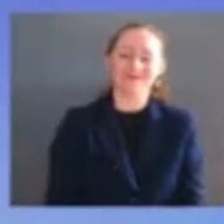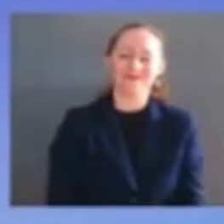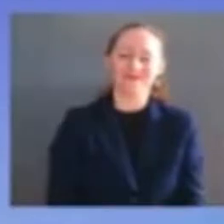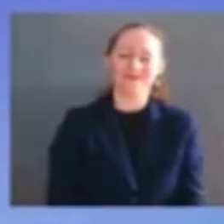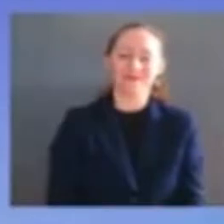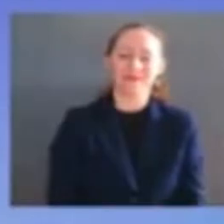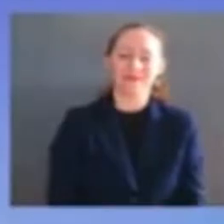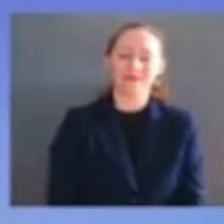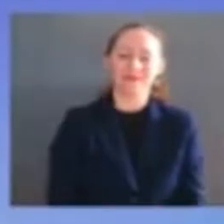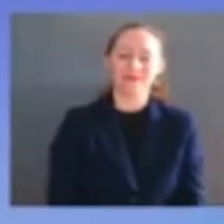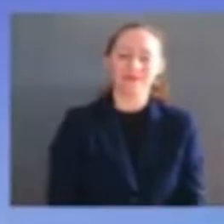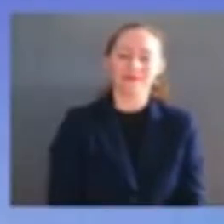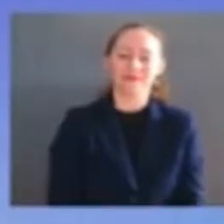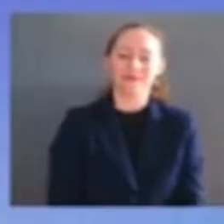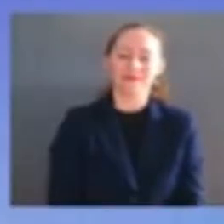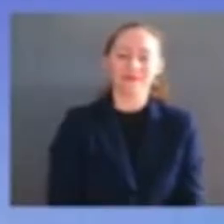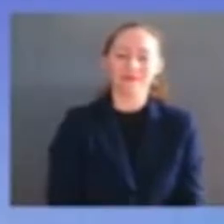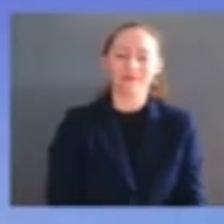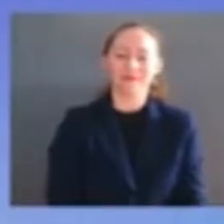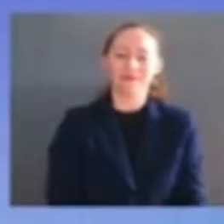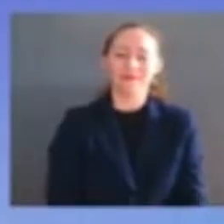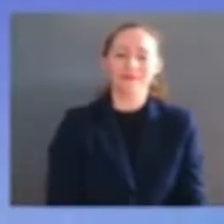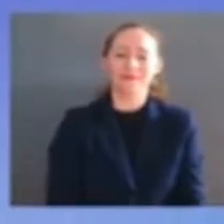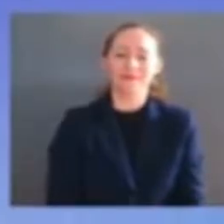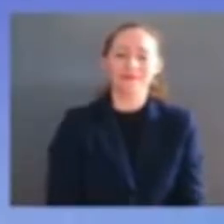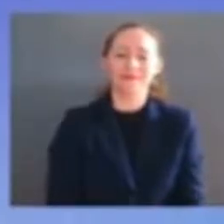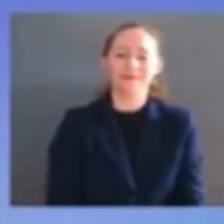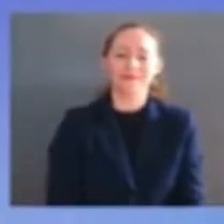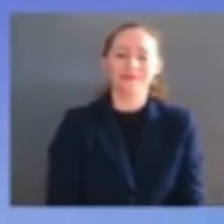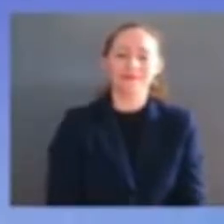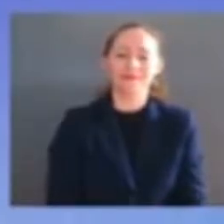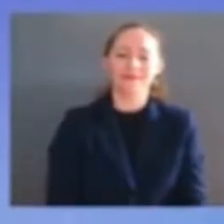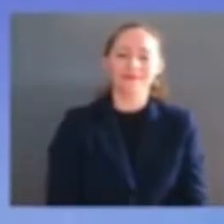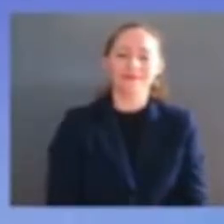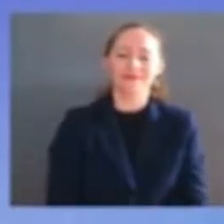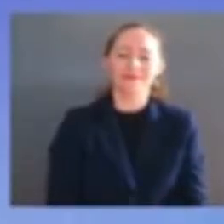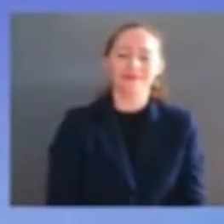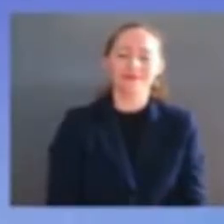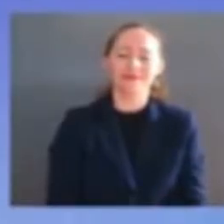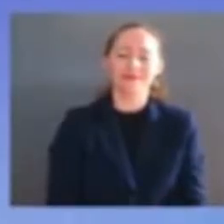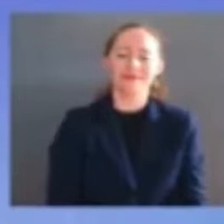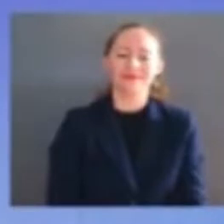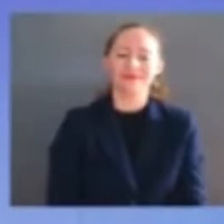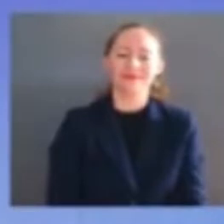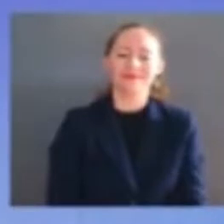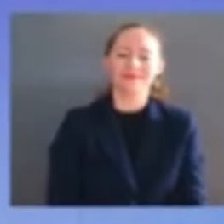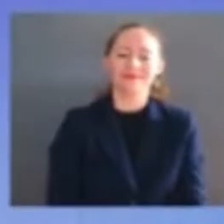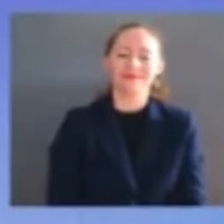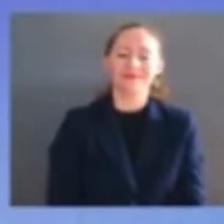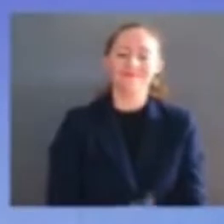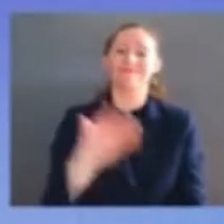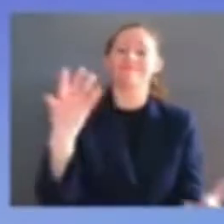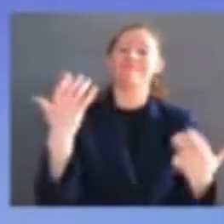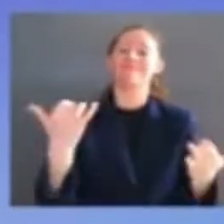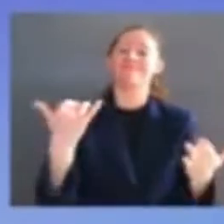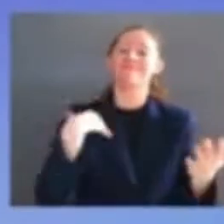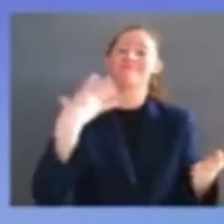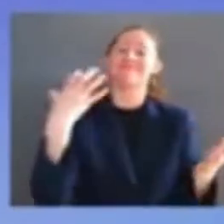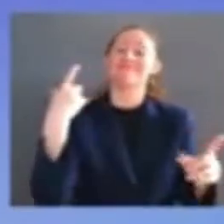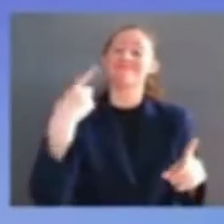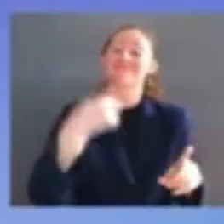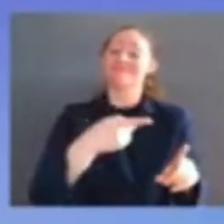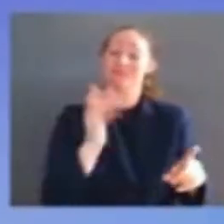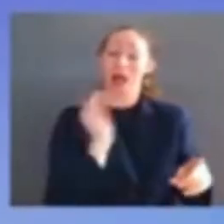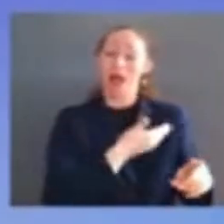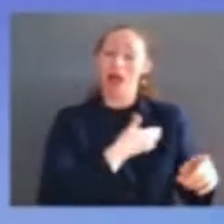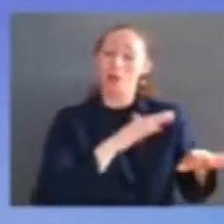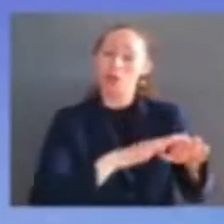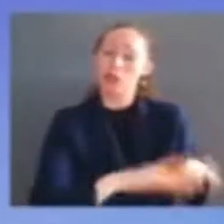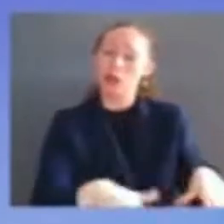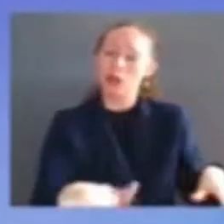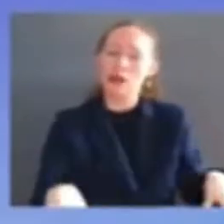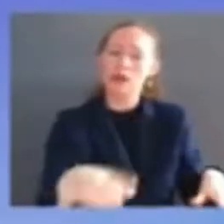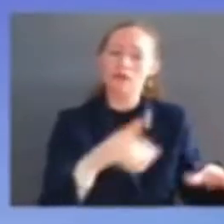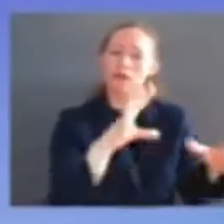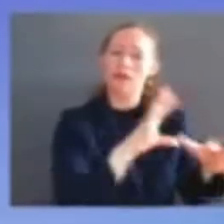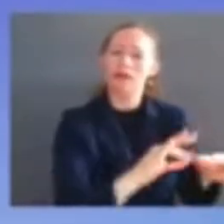and and our children are telling me that they see now more than ever that here in america